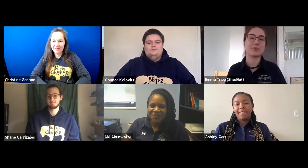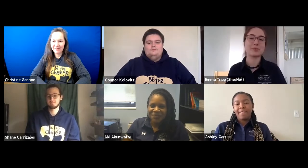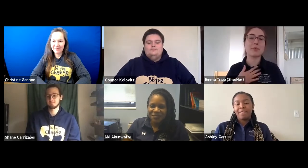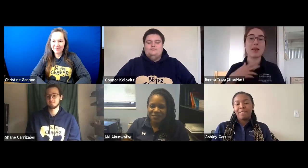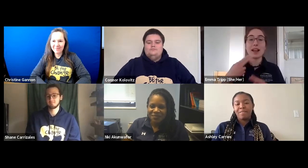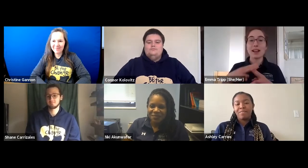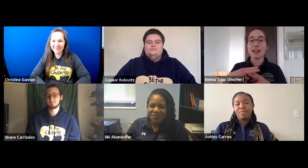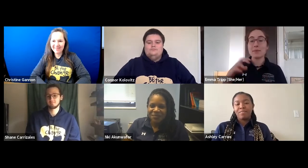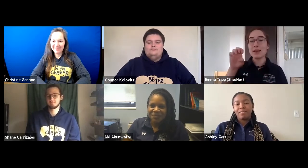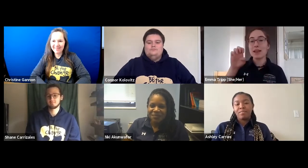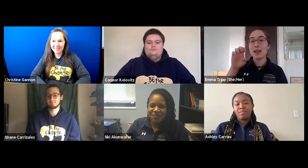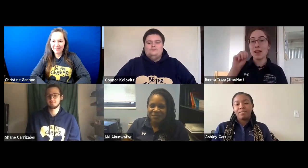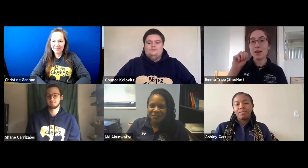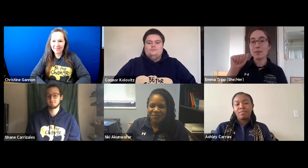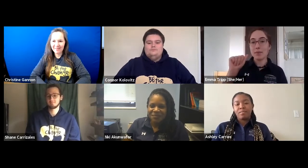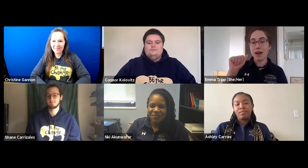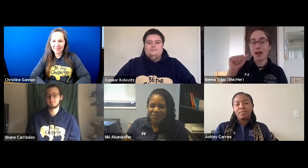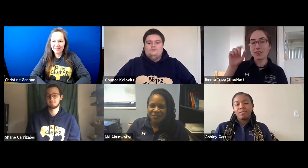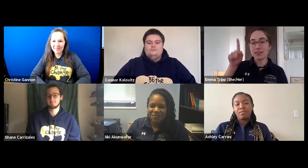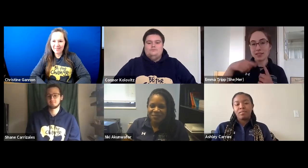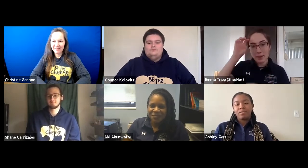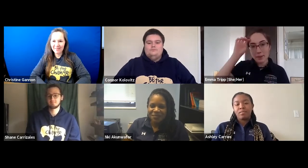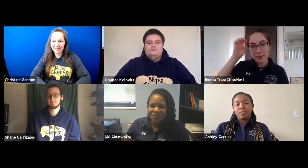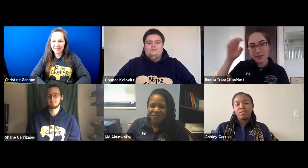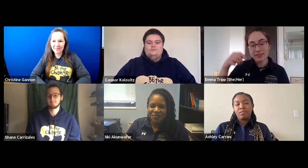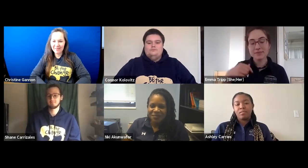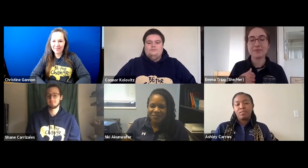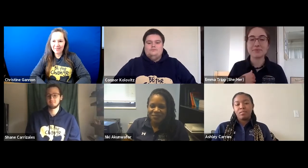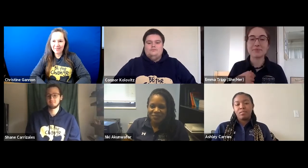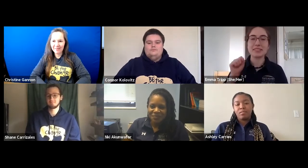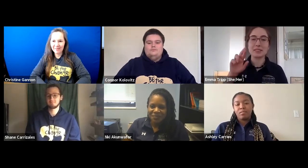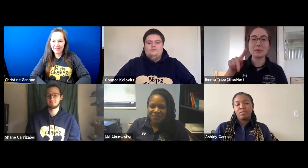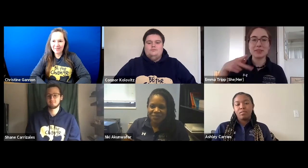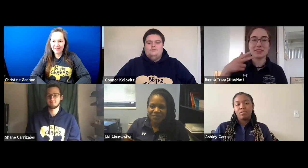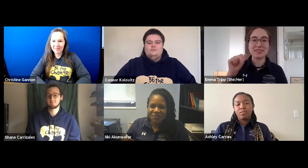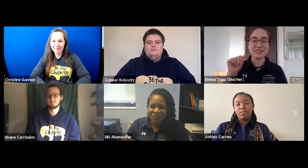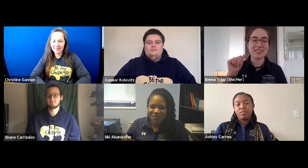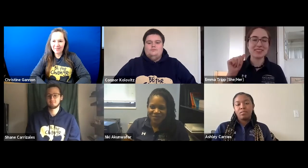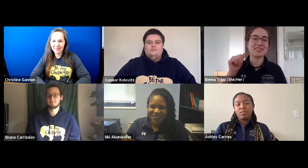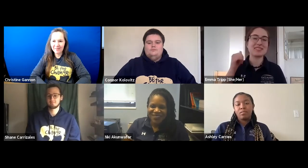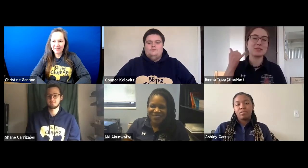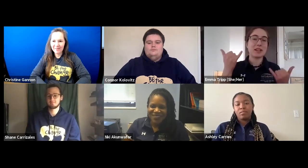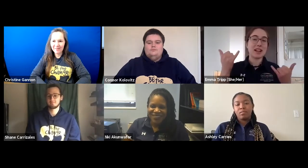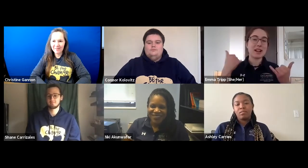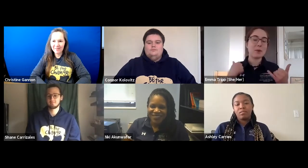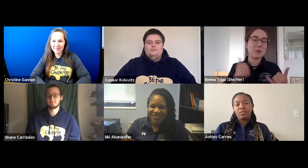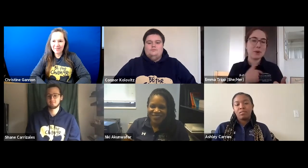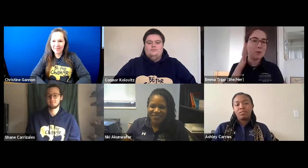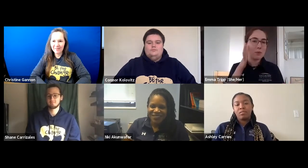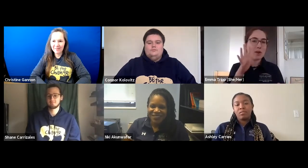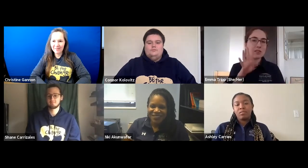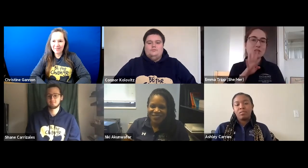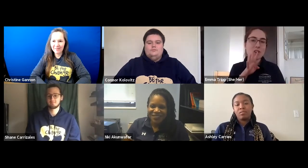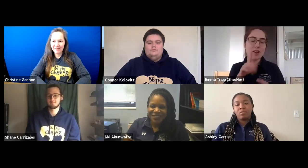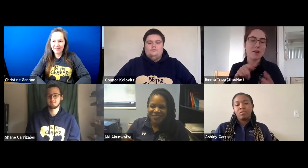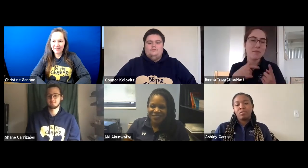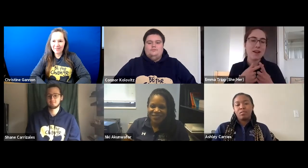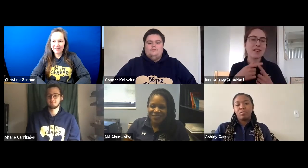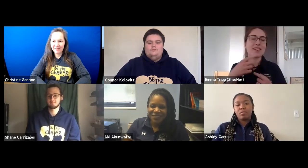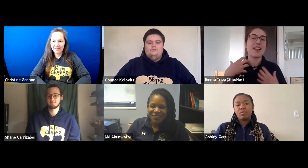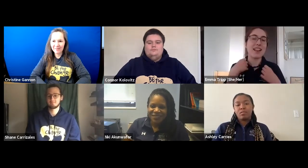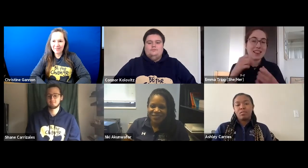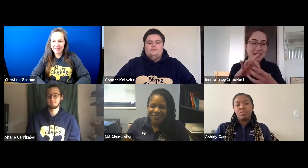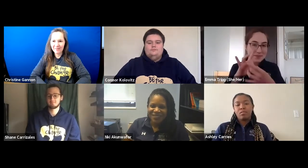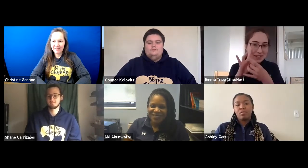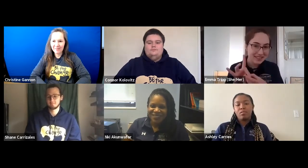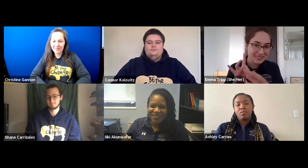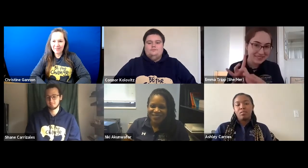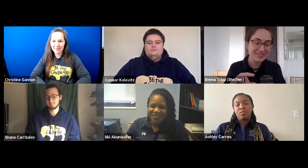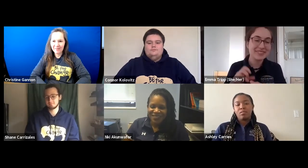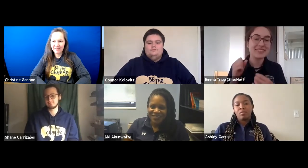My name is Emma. I'm a senior PHA, and today we will be talking about healthy relationships.